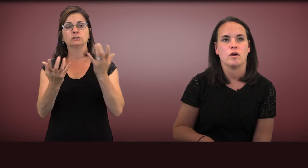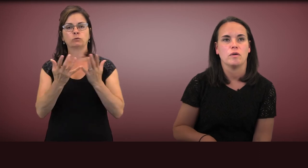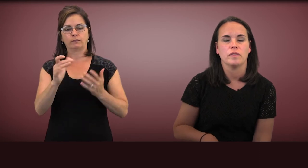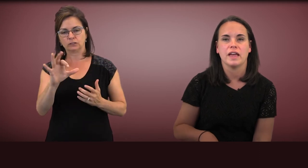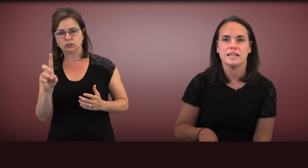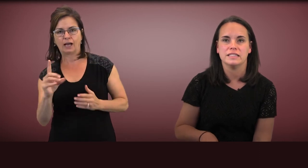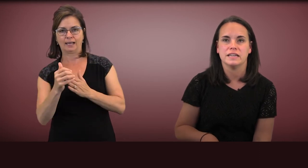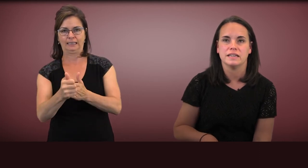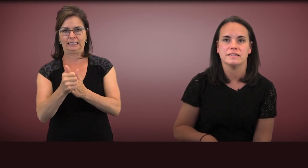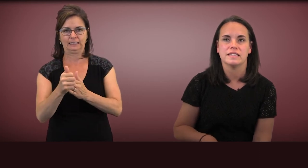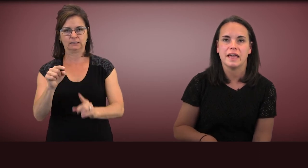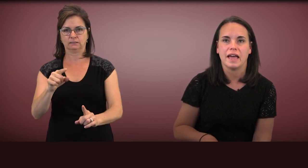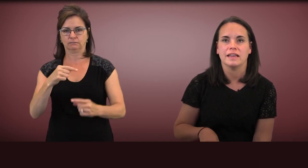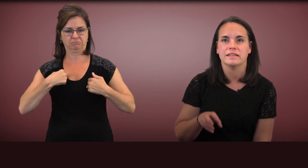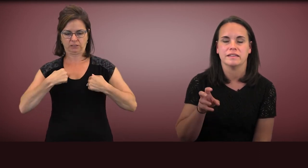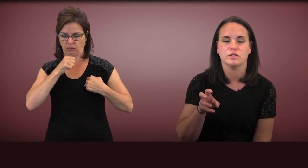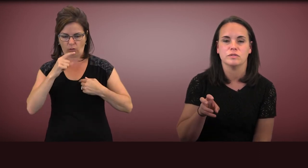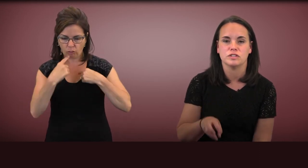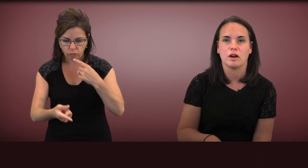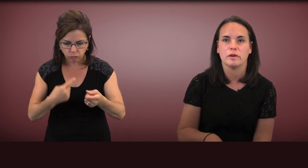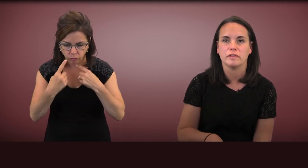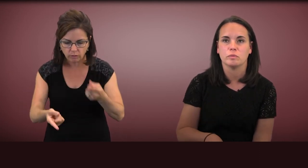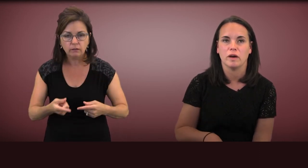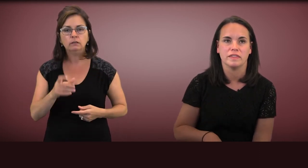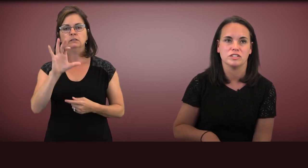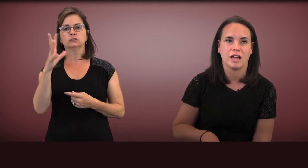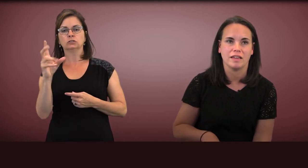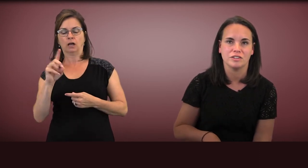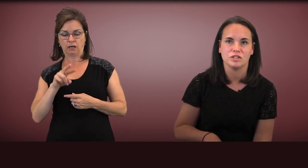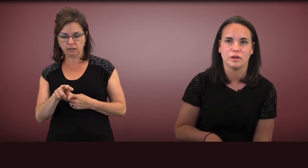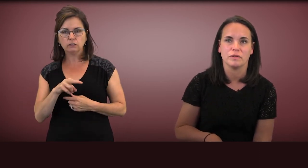The idea is again to start with what the child is showing you